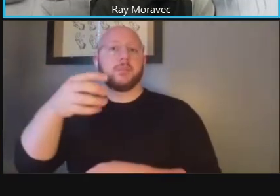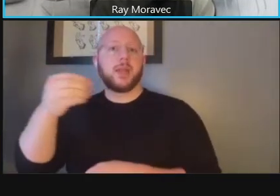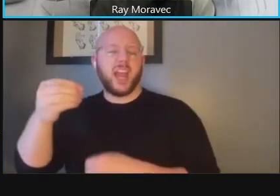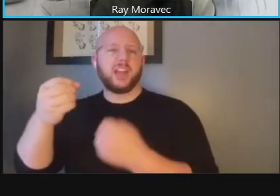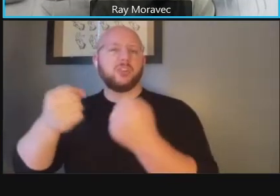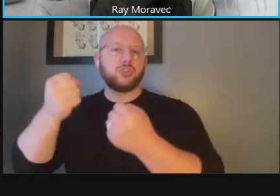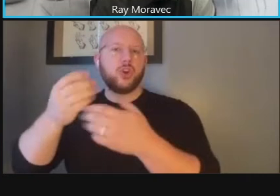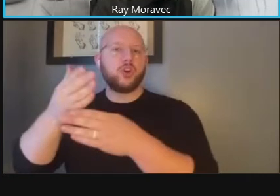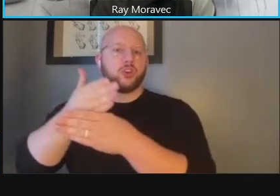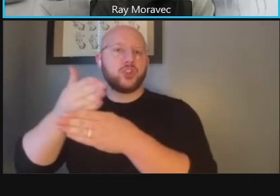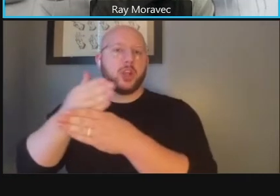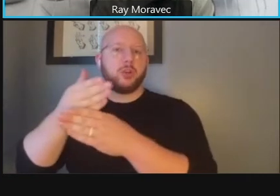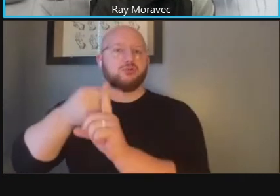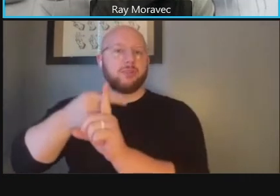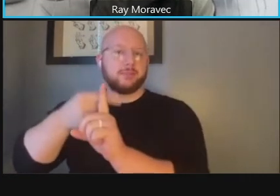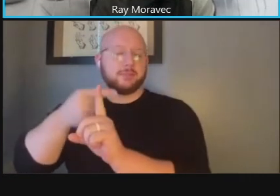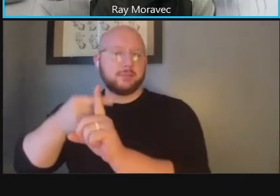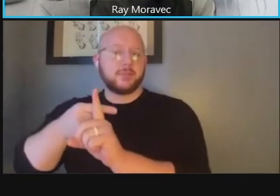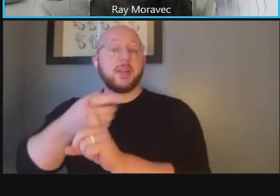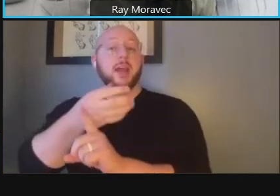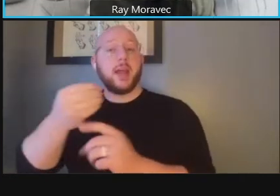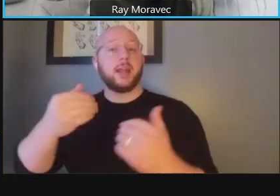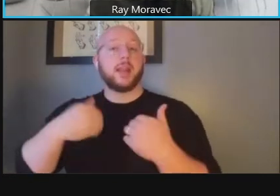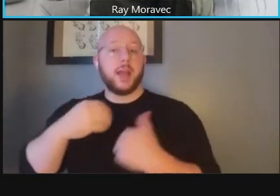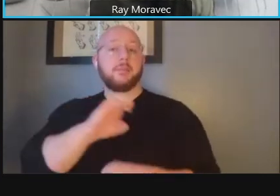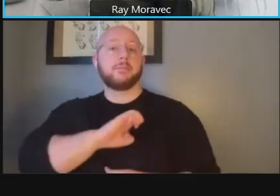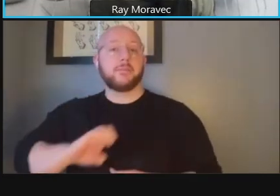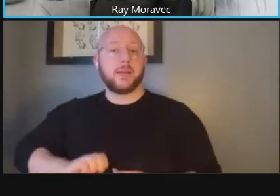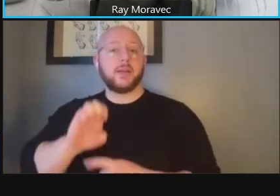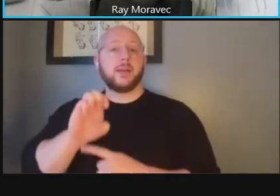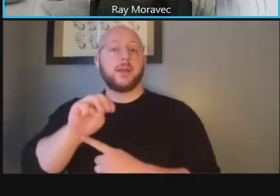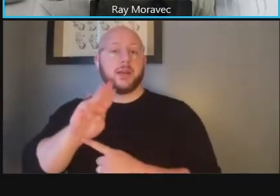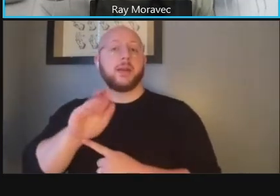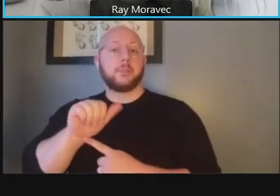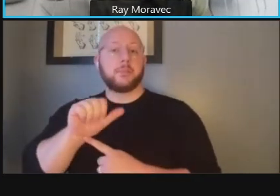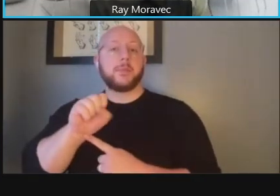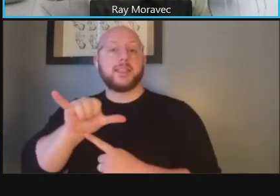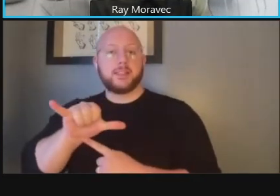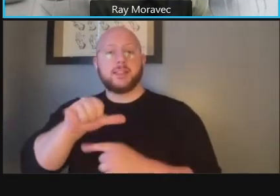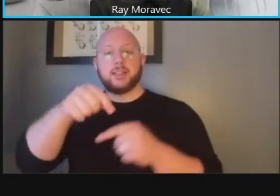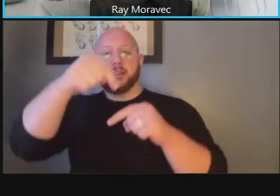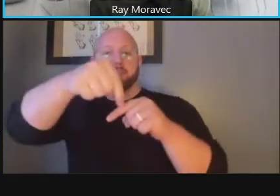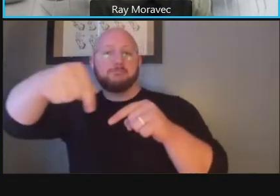parking areas and of course we have the embassies as you get further along vanessa to the west